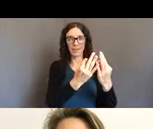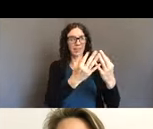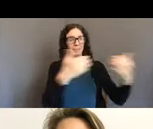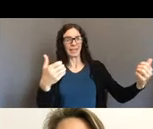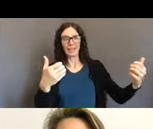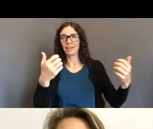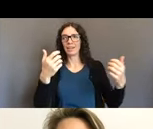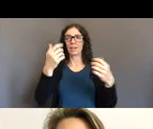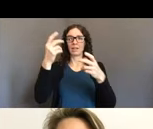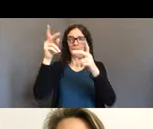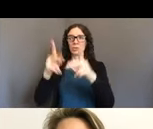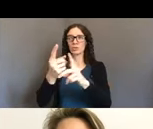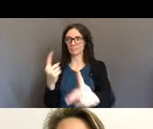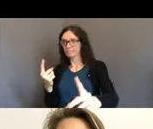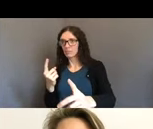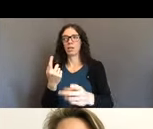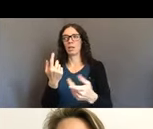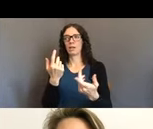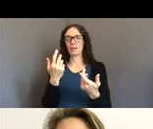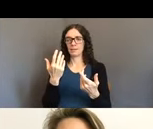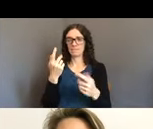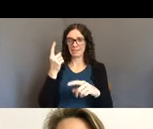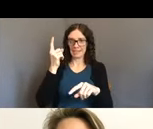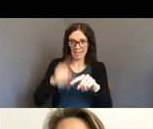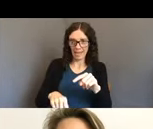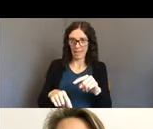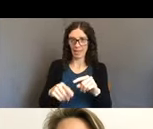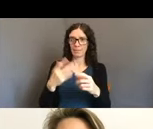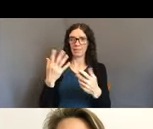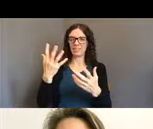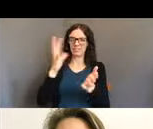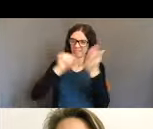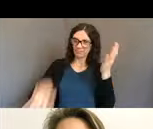So what we, I'm just gonna jump forward a little bit to the next slide,